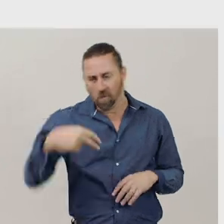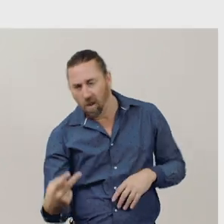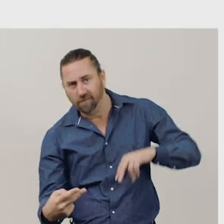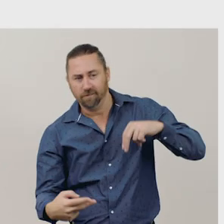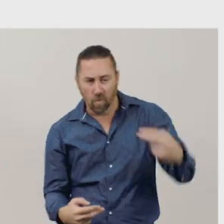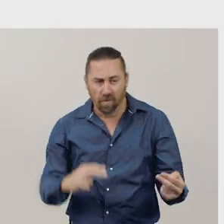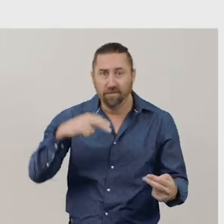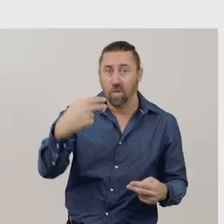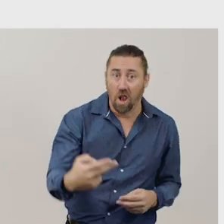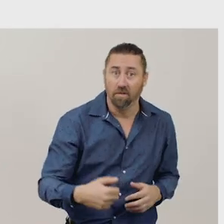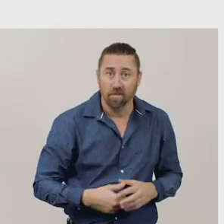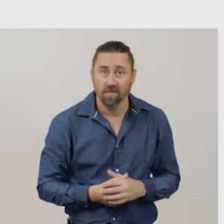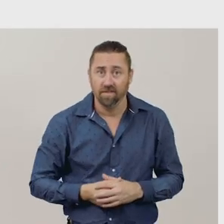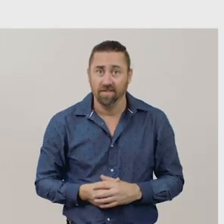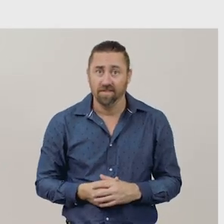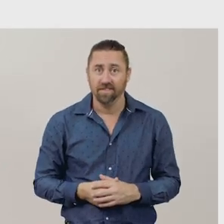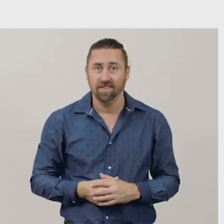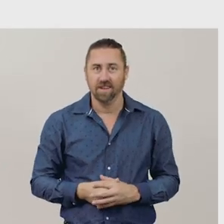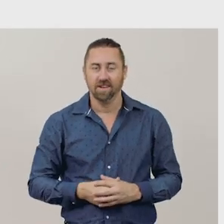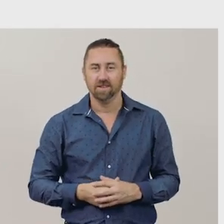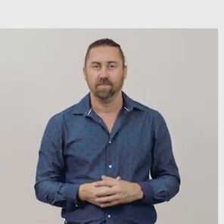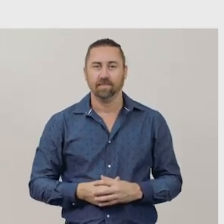[rhythmic drumming]